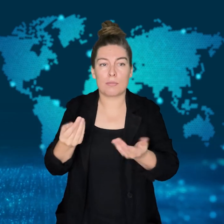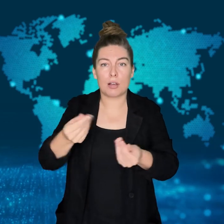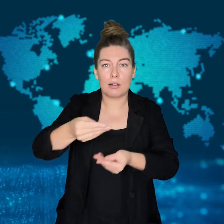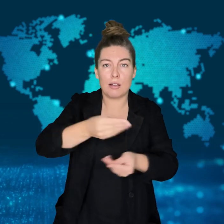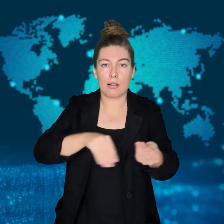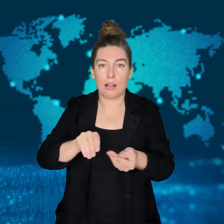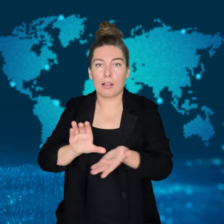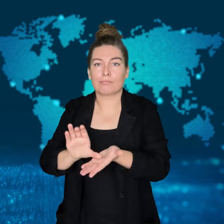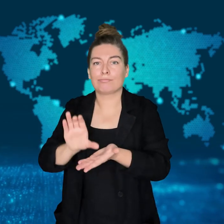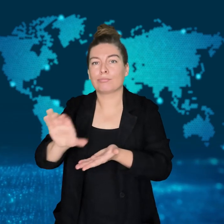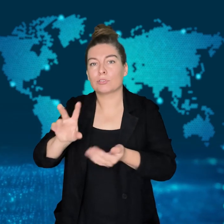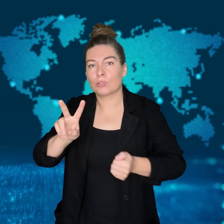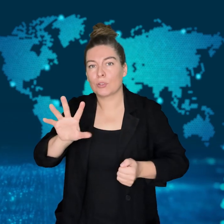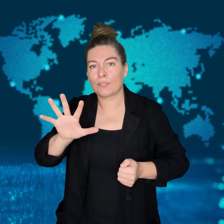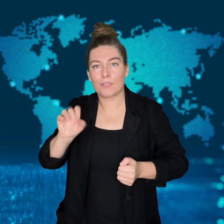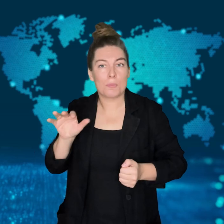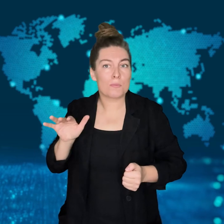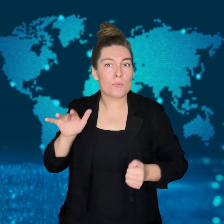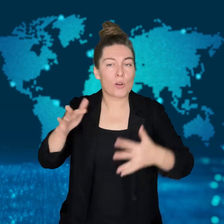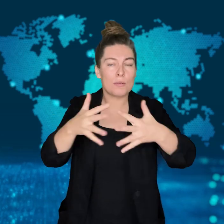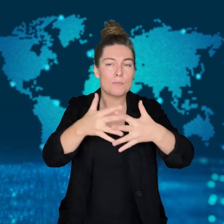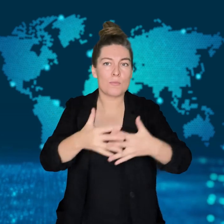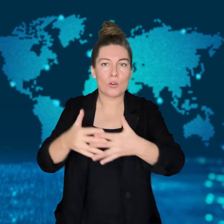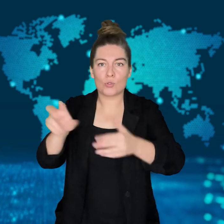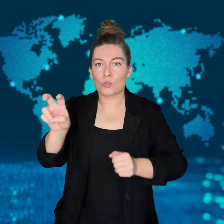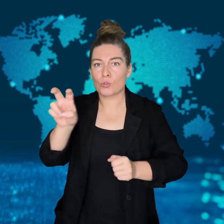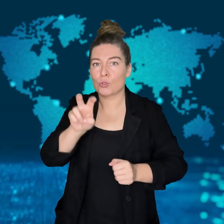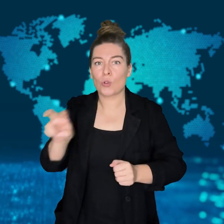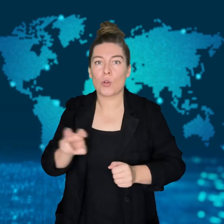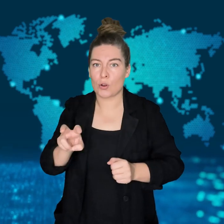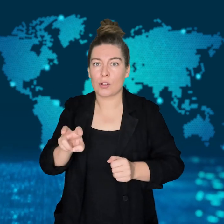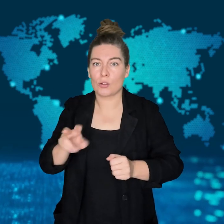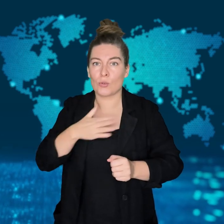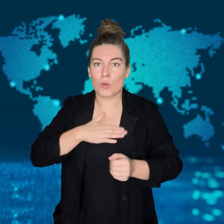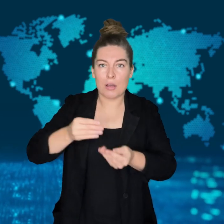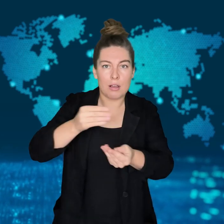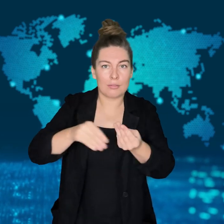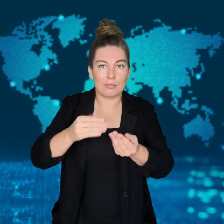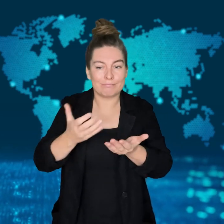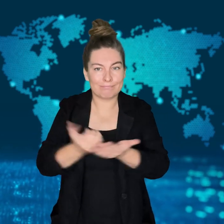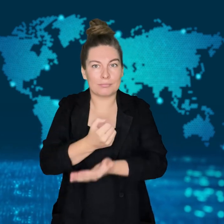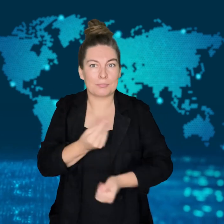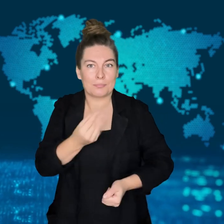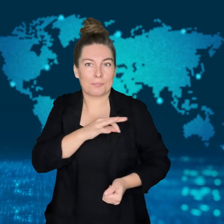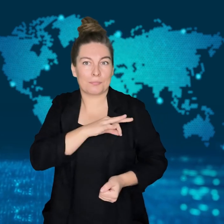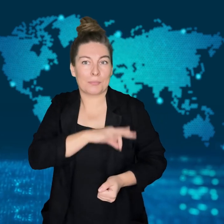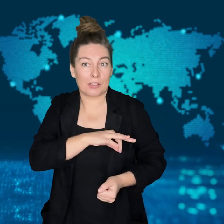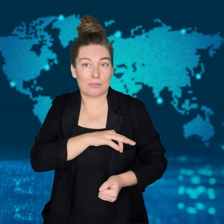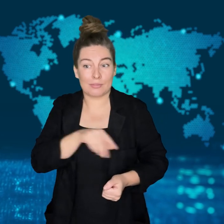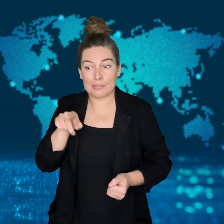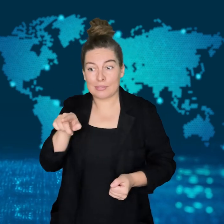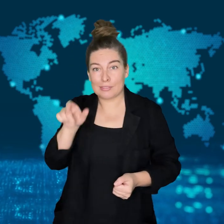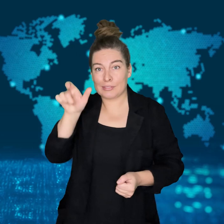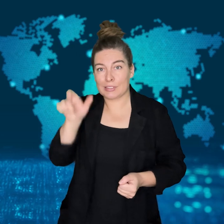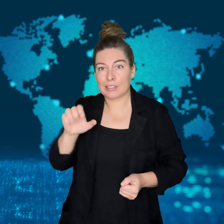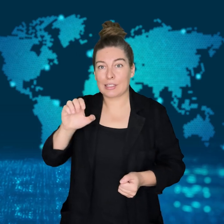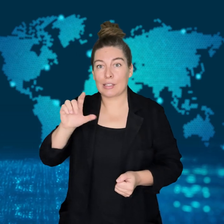Netanyahu allegedly helped his friend, Shaul Elovitch,